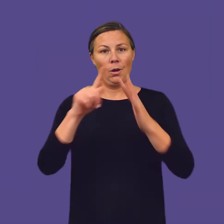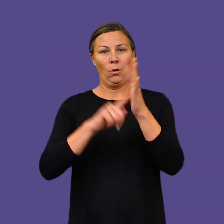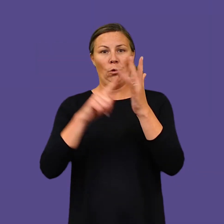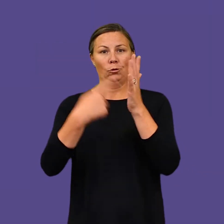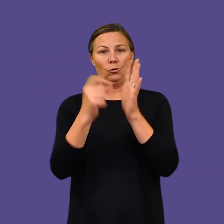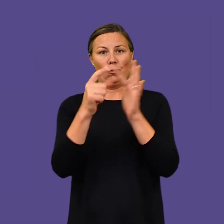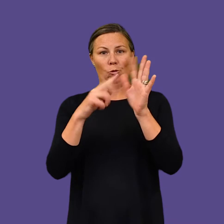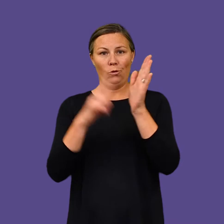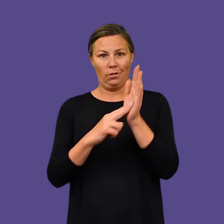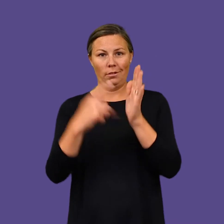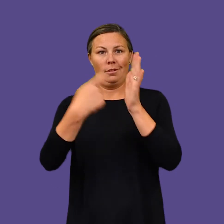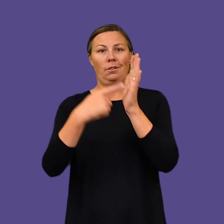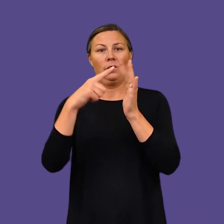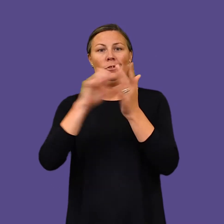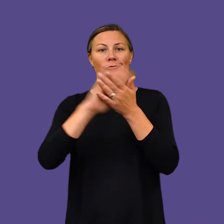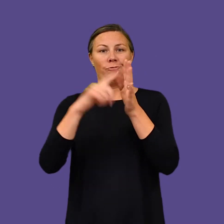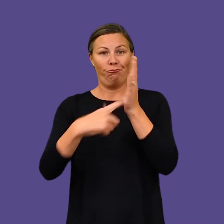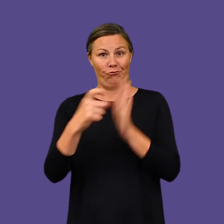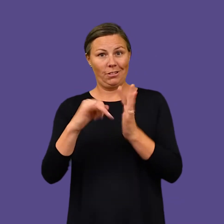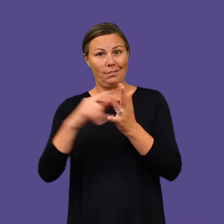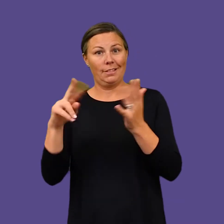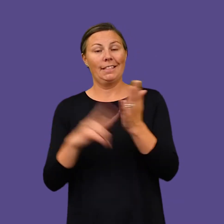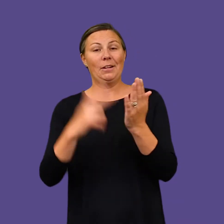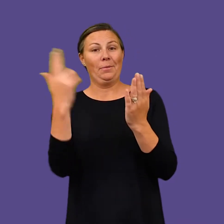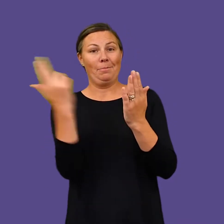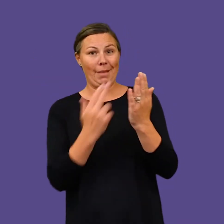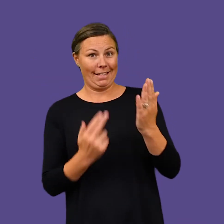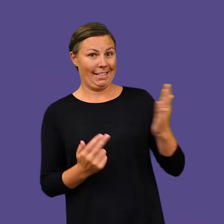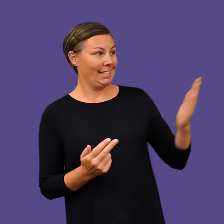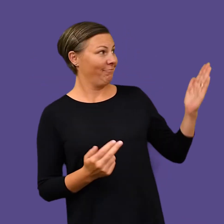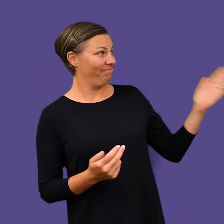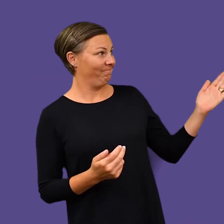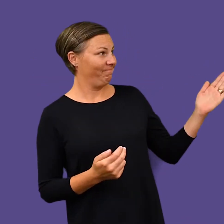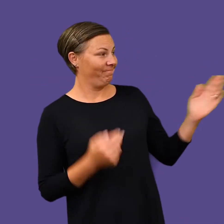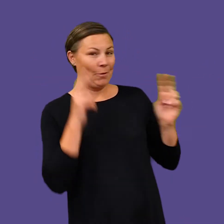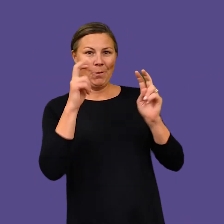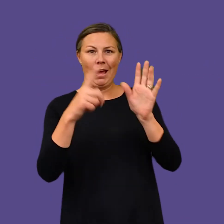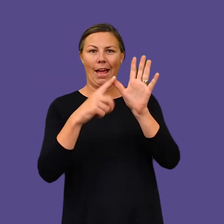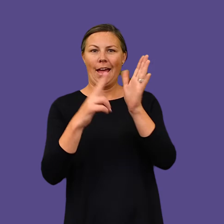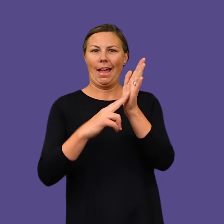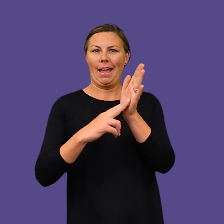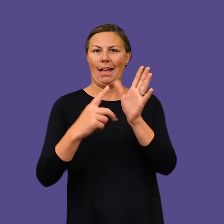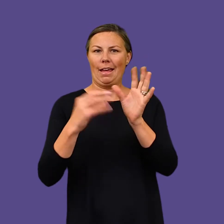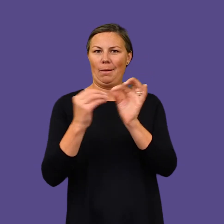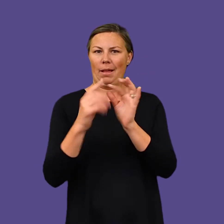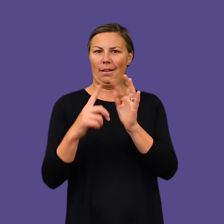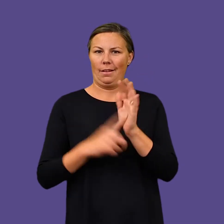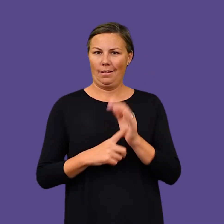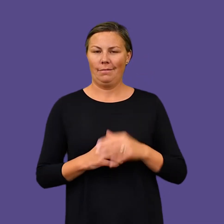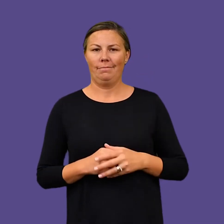The painting is by Jordan Richardson. The title is Annabel.